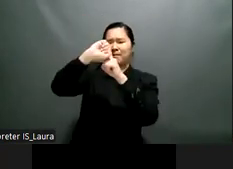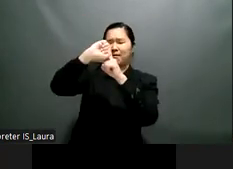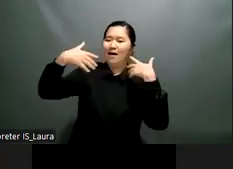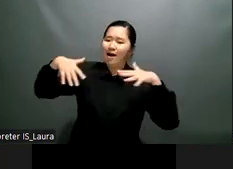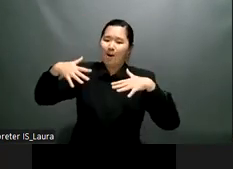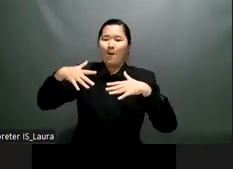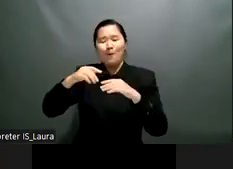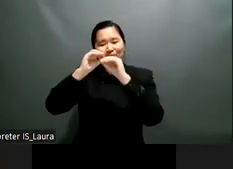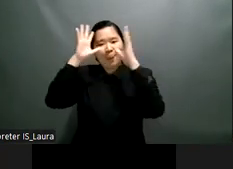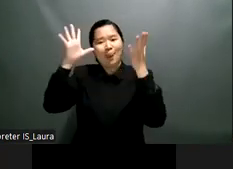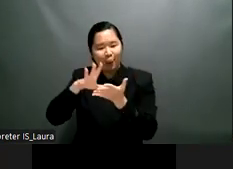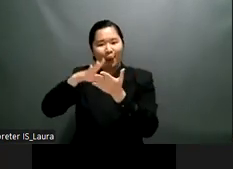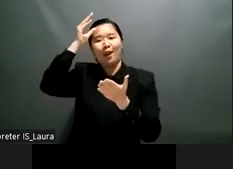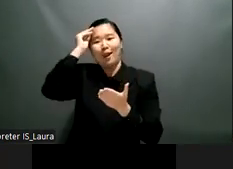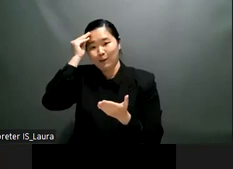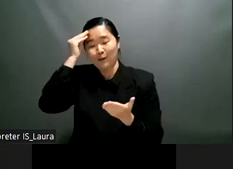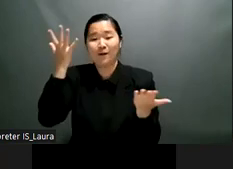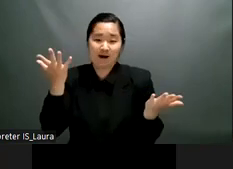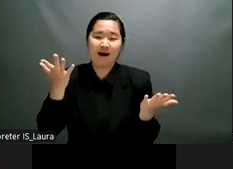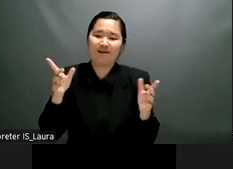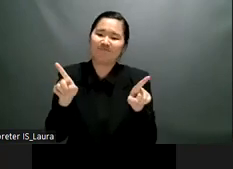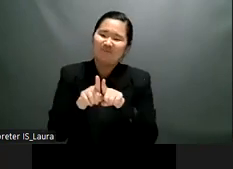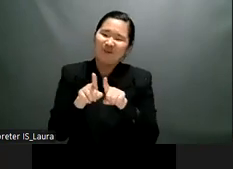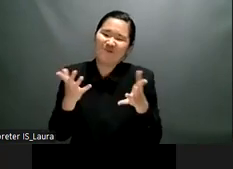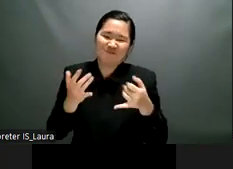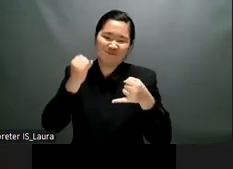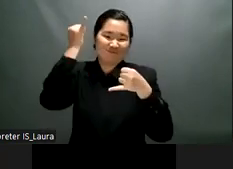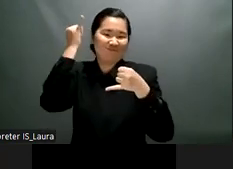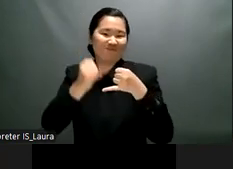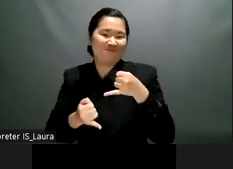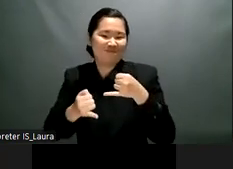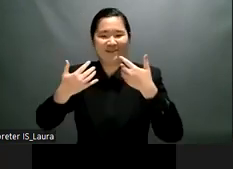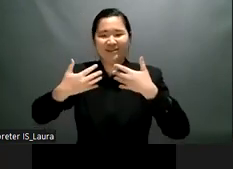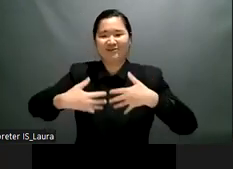for this particular session and in this session elizabeth will be shedding light on the week